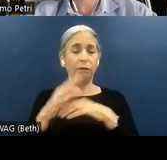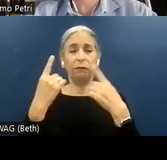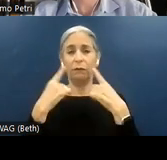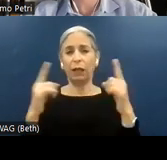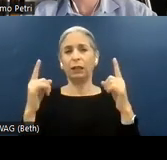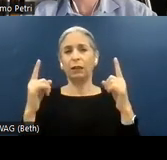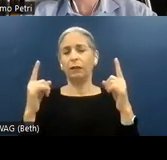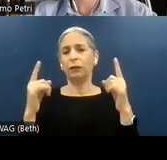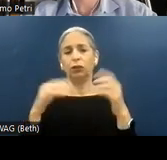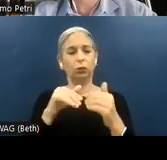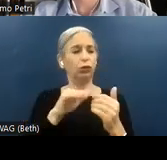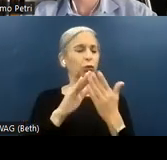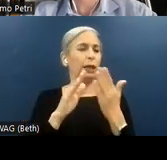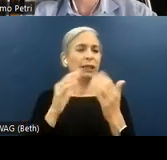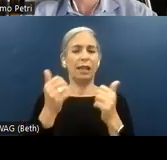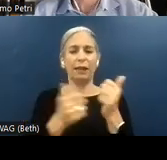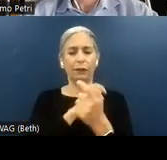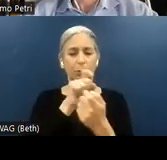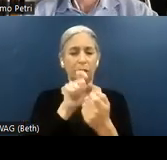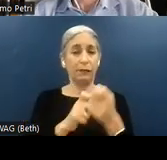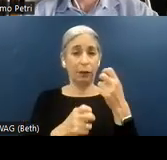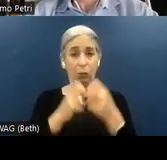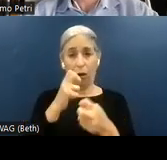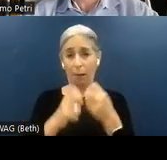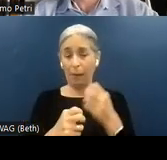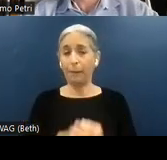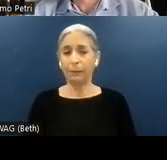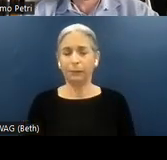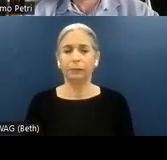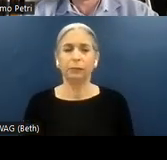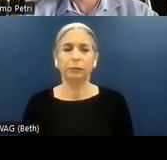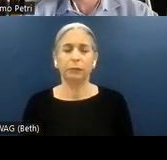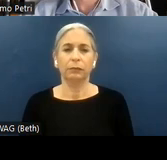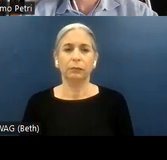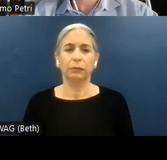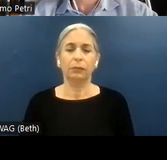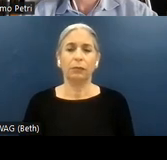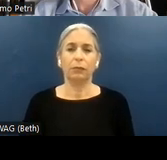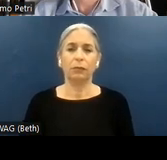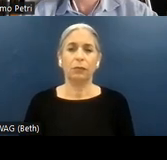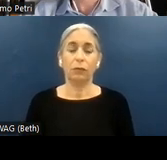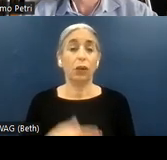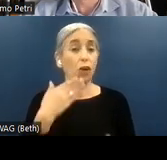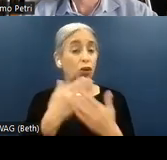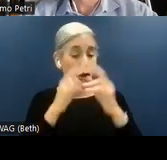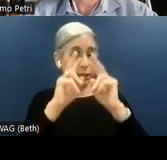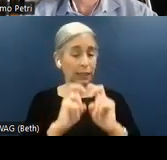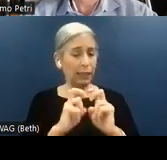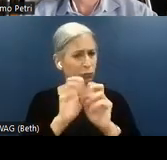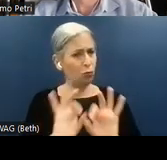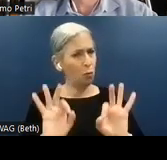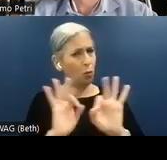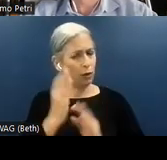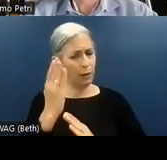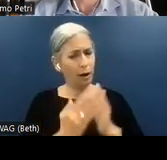address each specific issue. The code assessment is a crucial step in the audit process, as